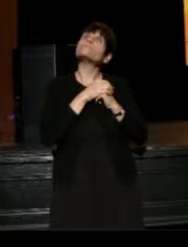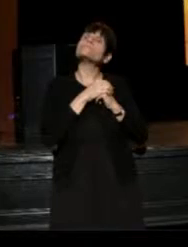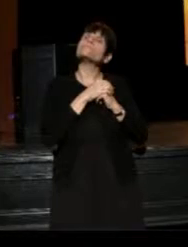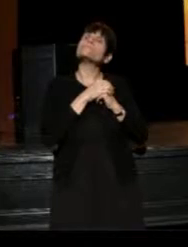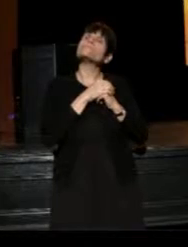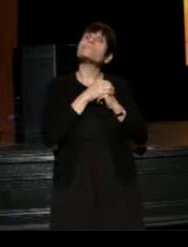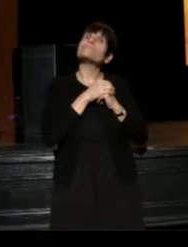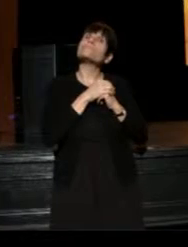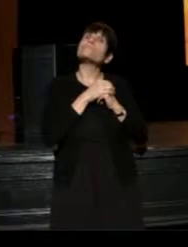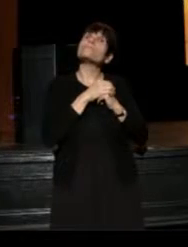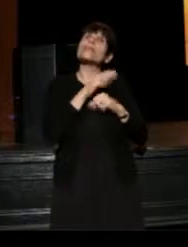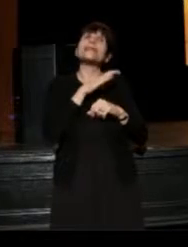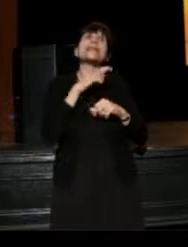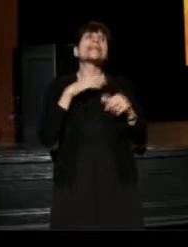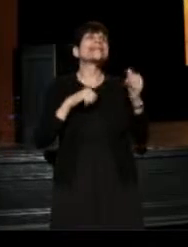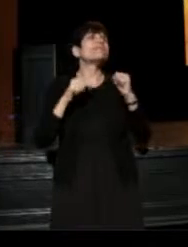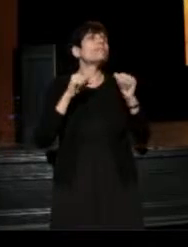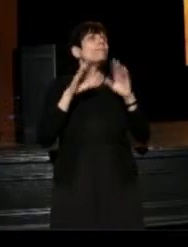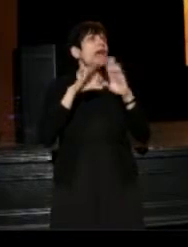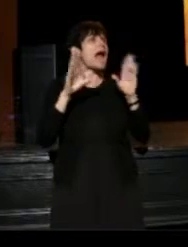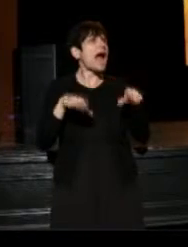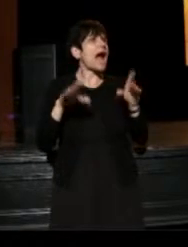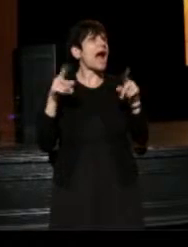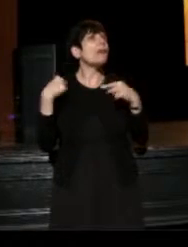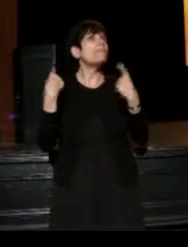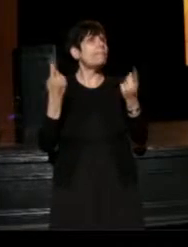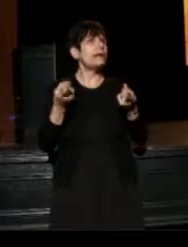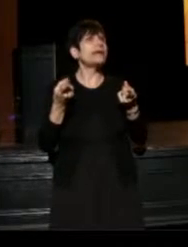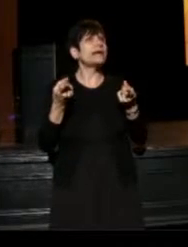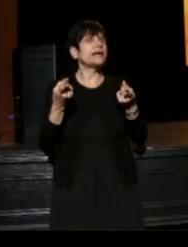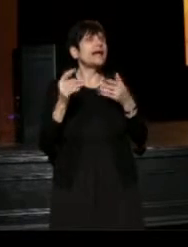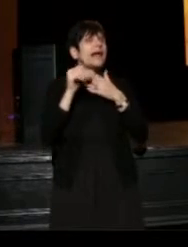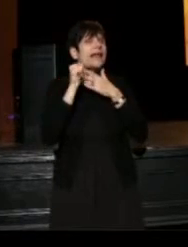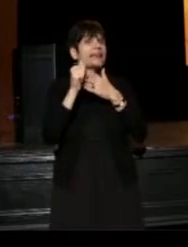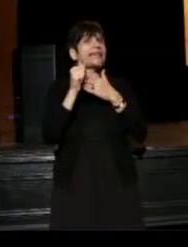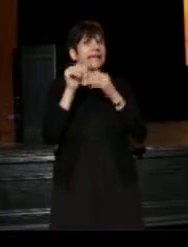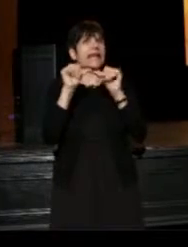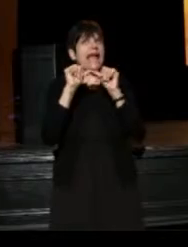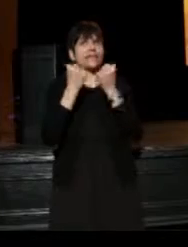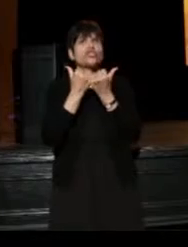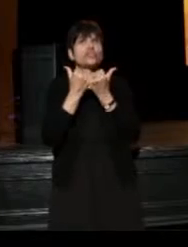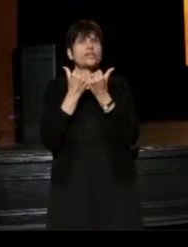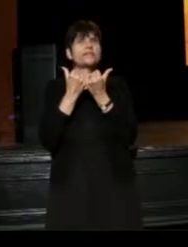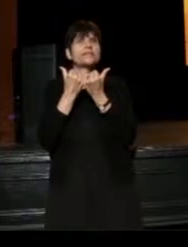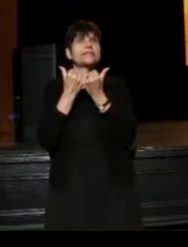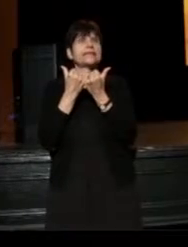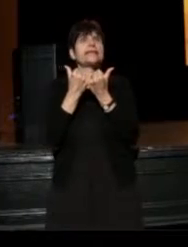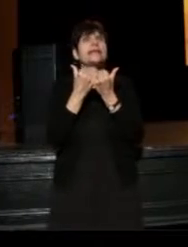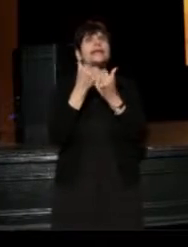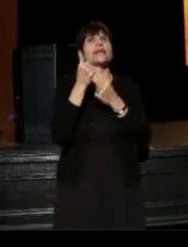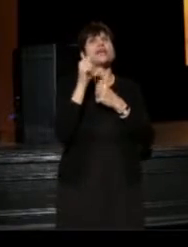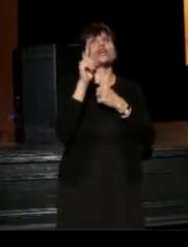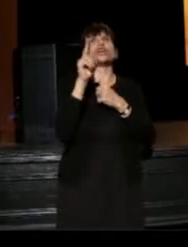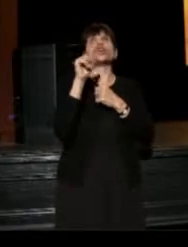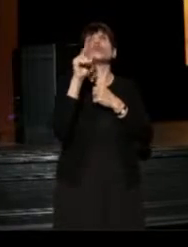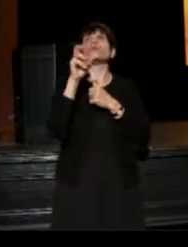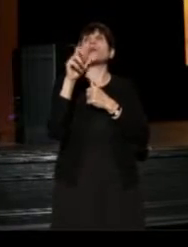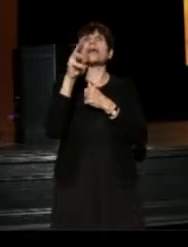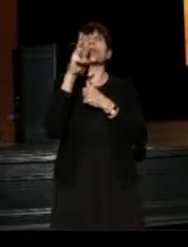Cleveland Playhouse has been a lead agency in the united way, wrap around strategy